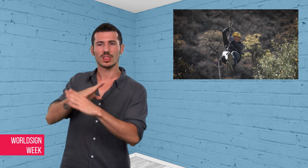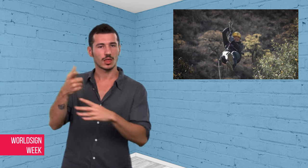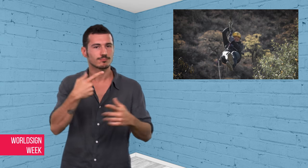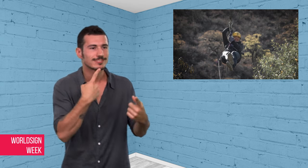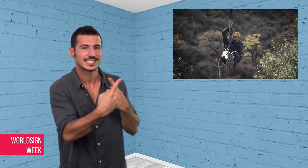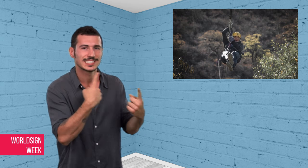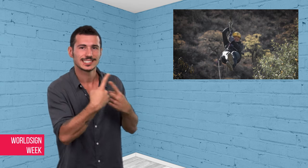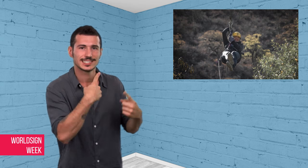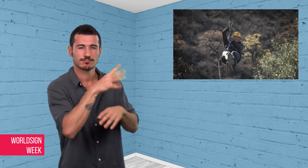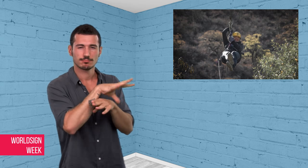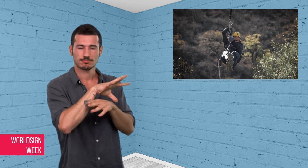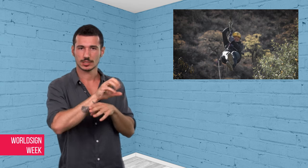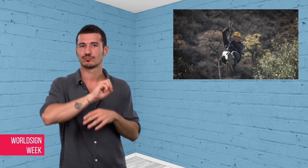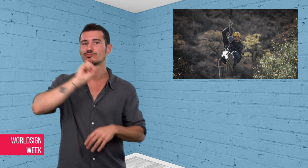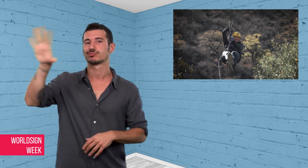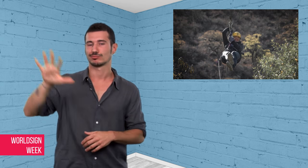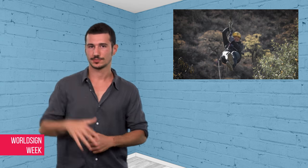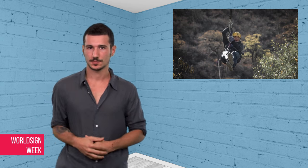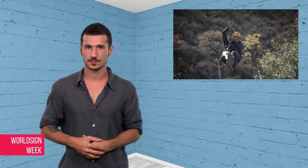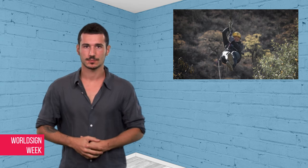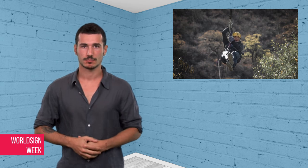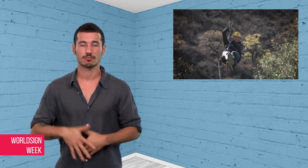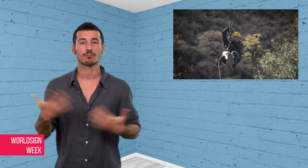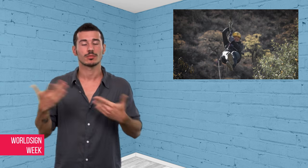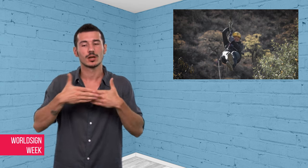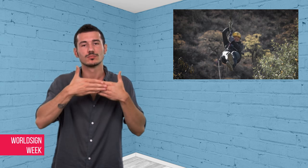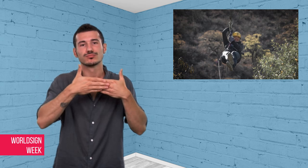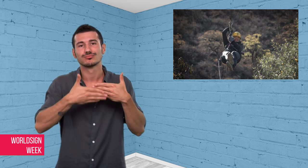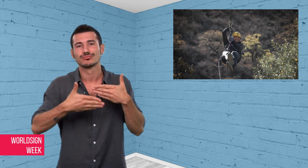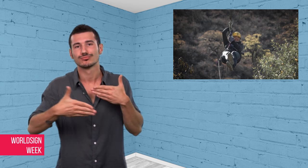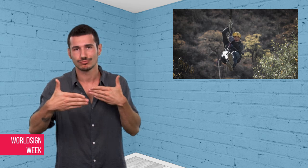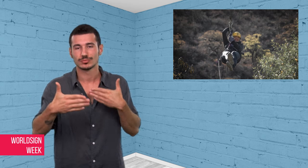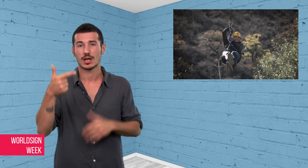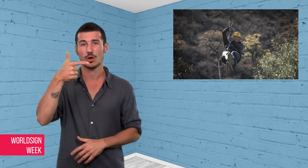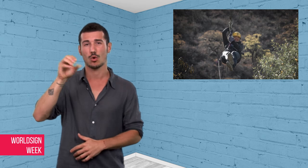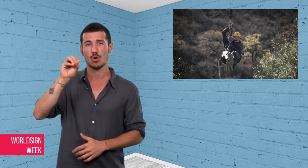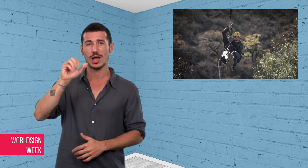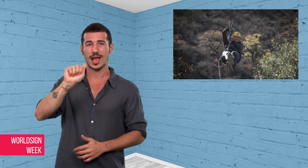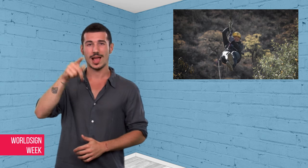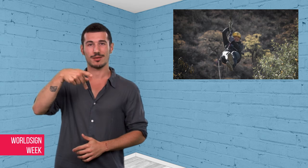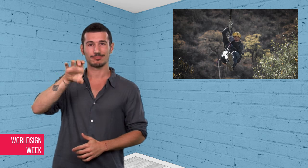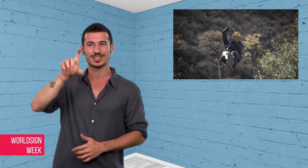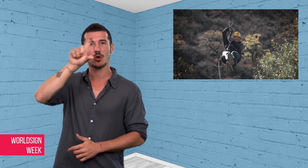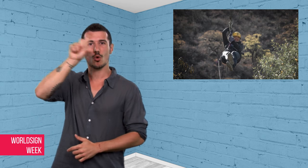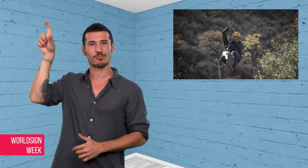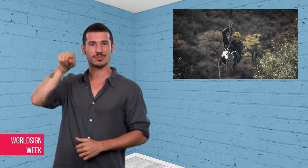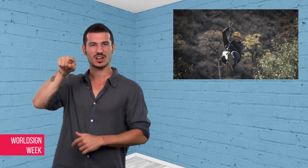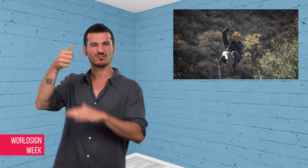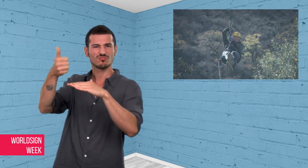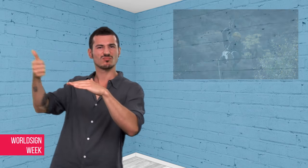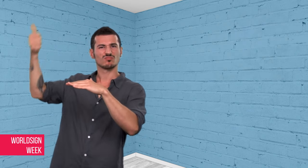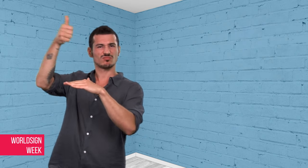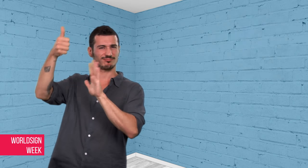on Facebook of manager refusing them entry at park.